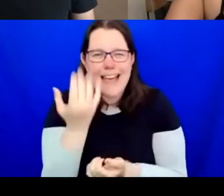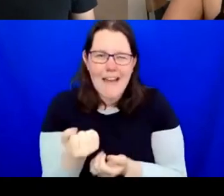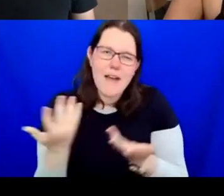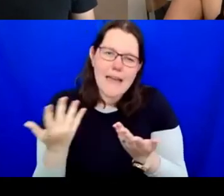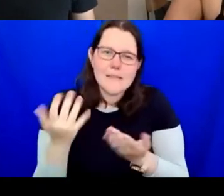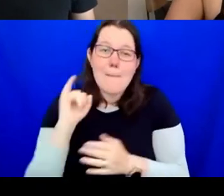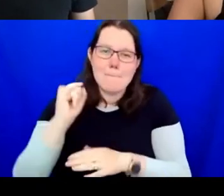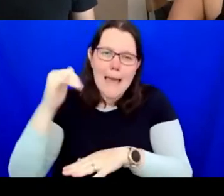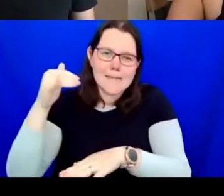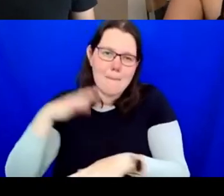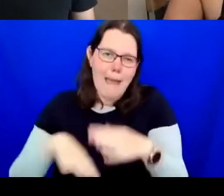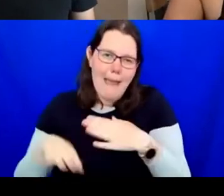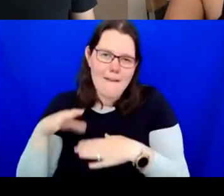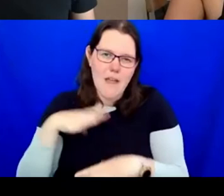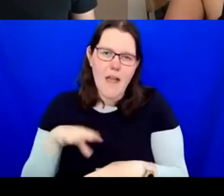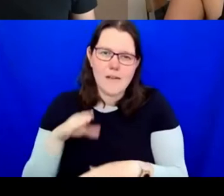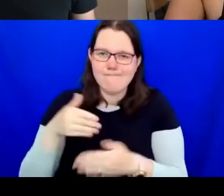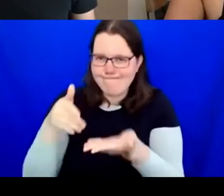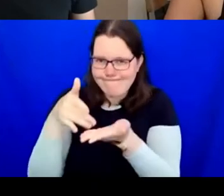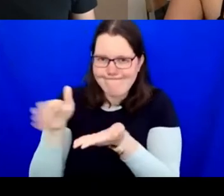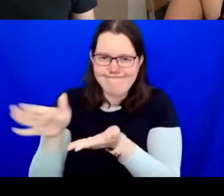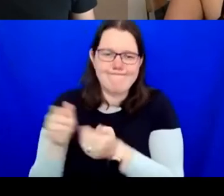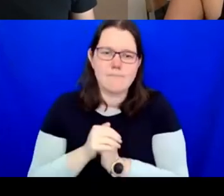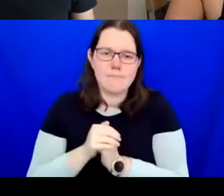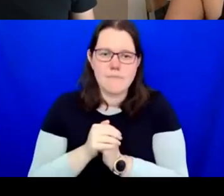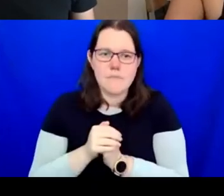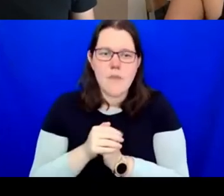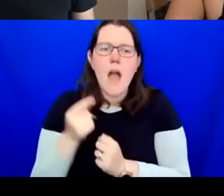I think about how to challenge normative structures. I take this back to the idea that